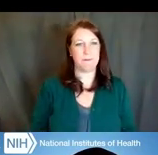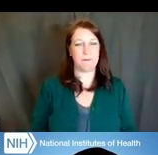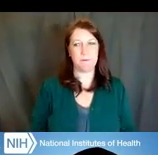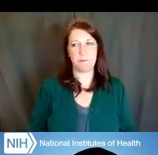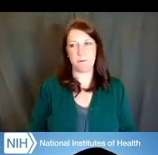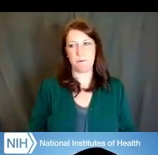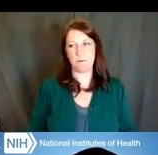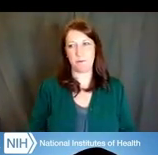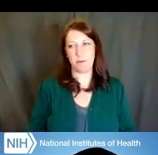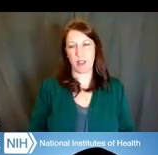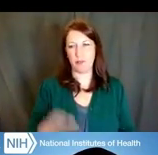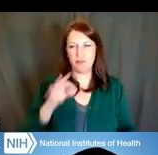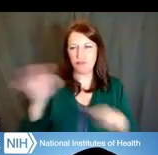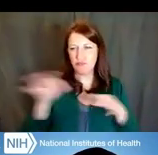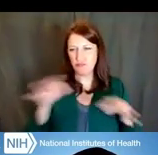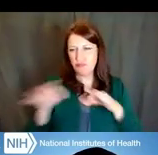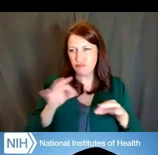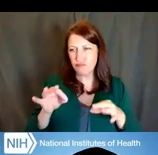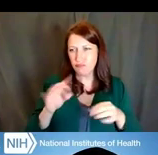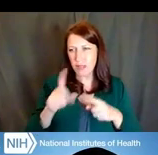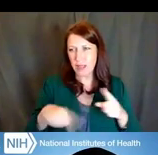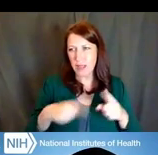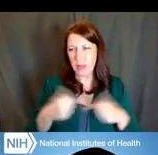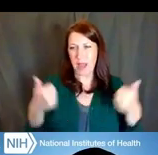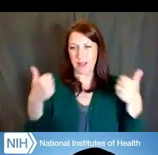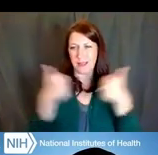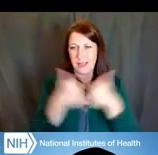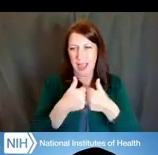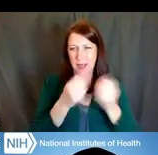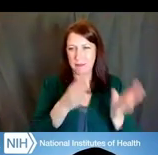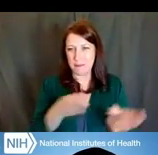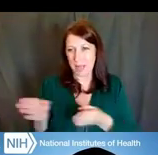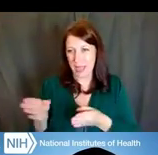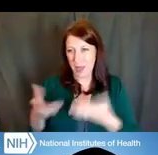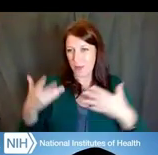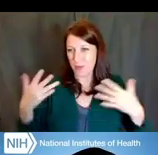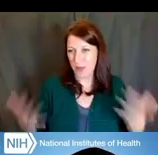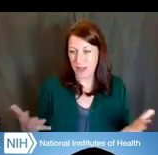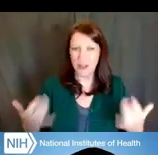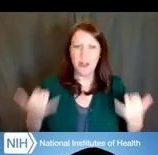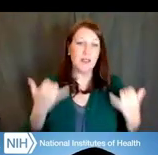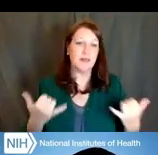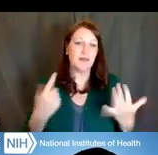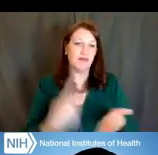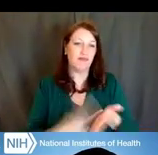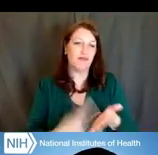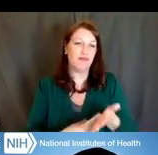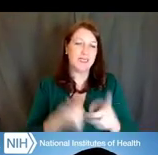I'll tell you somewhat about the game plan. On today, we're going to talk about self-assessments,